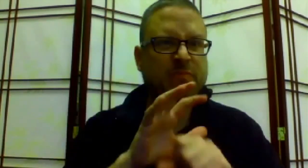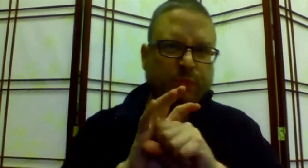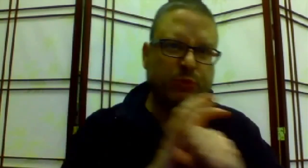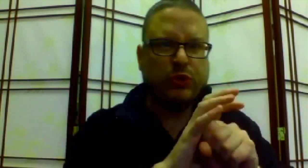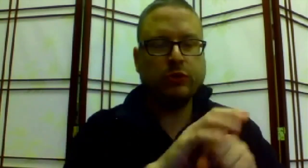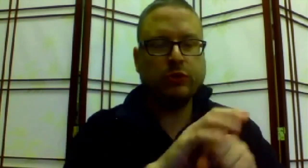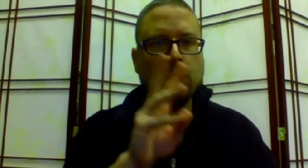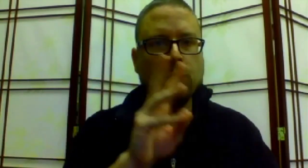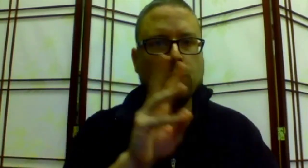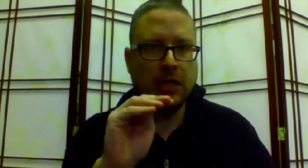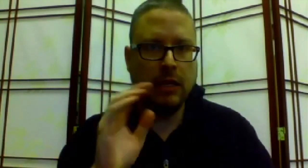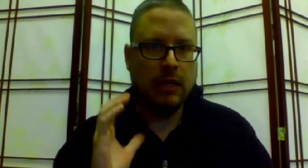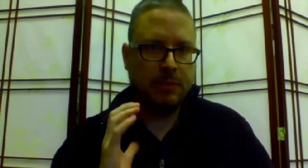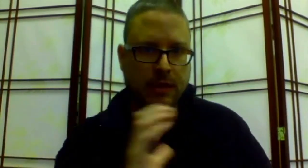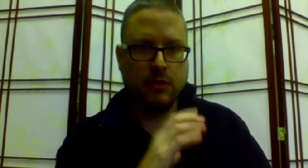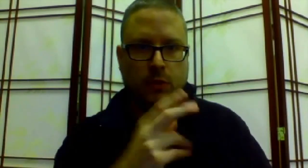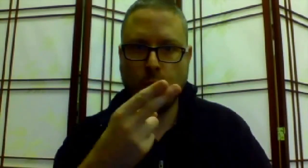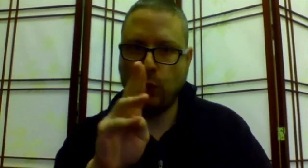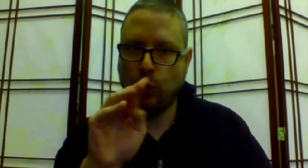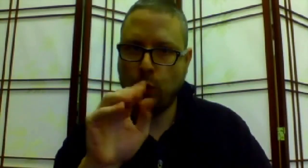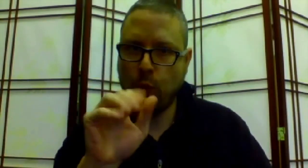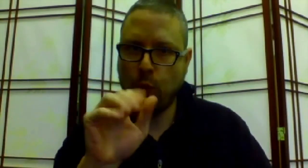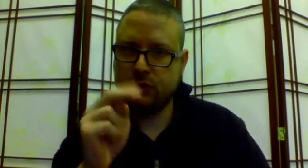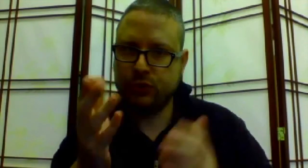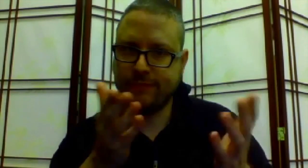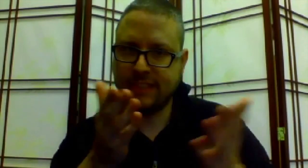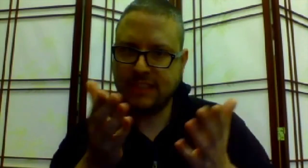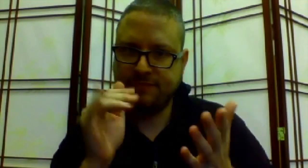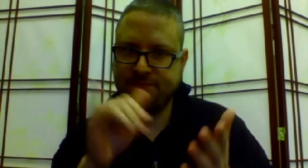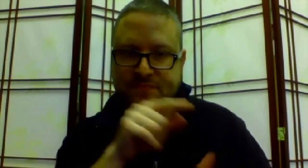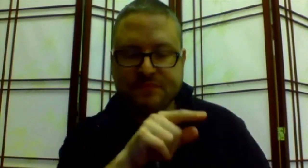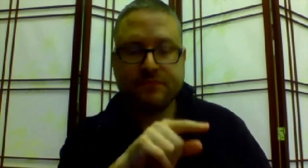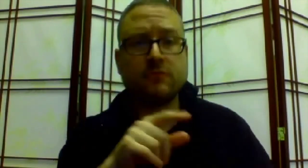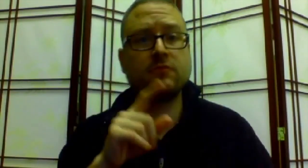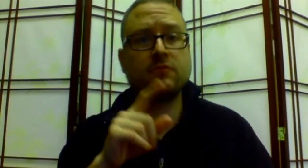on the Ways and Means Committee for Human Services.